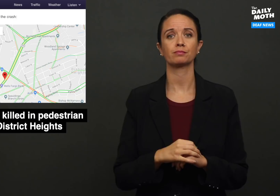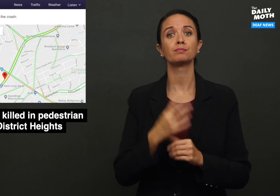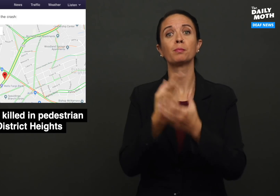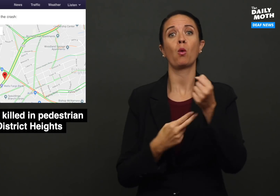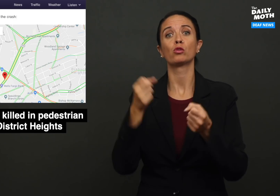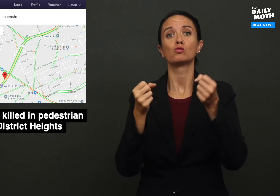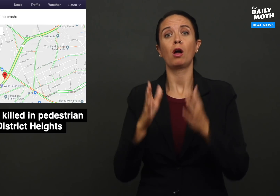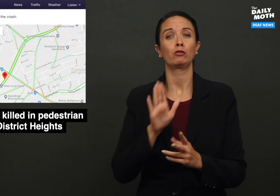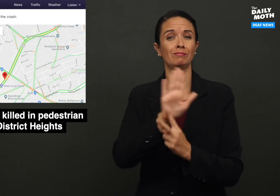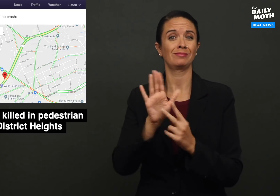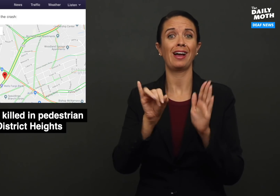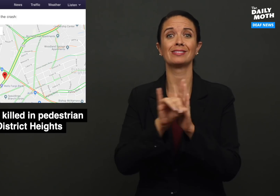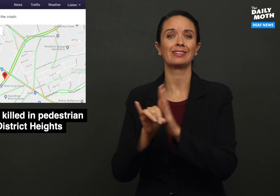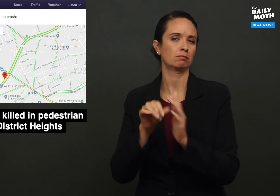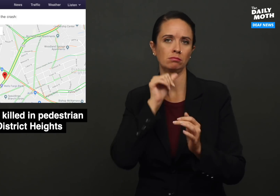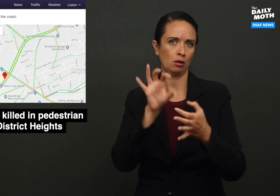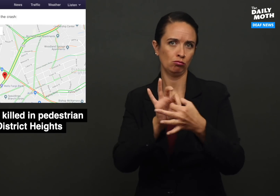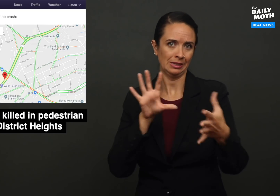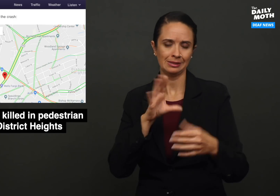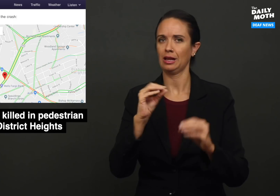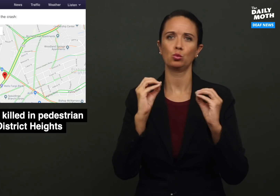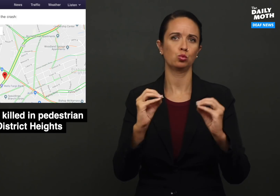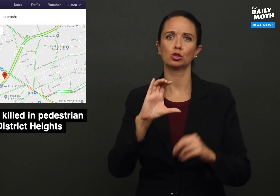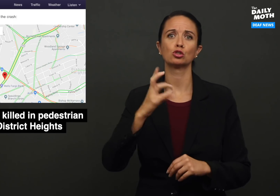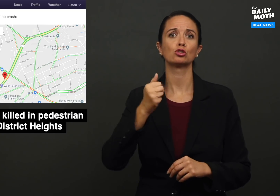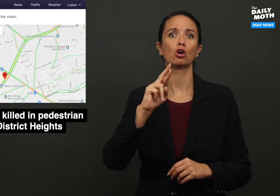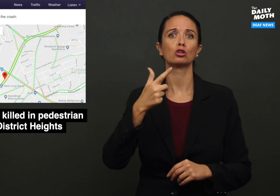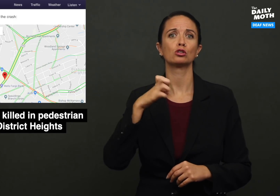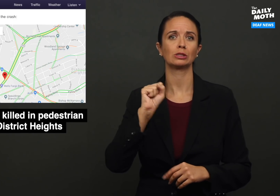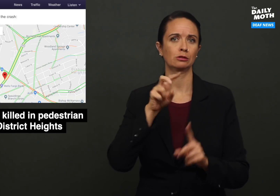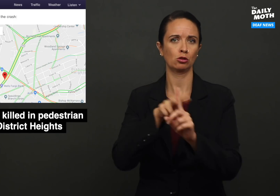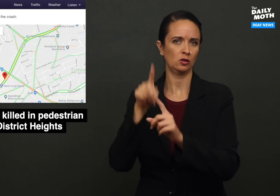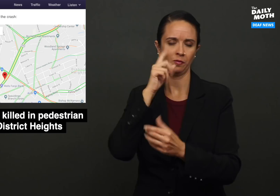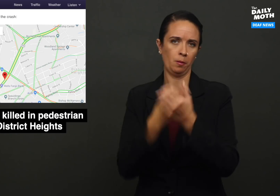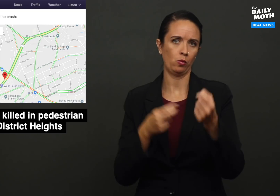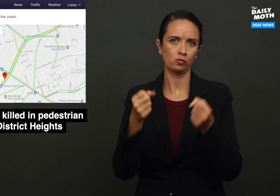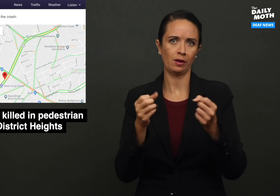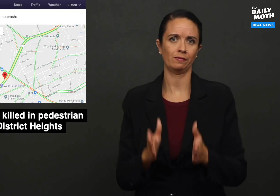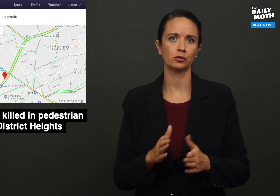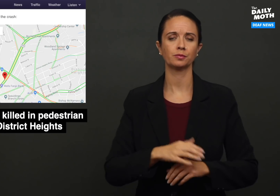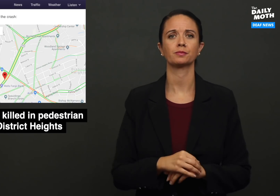The drivers' identities have not been released and there are no charges for either person.